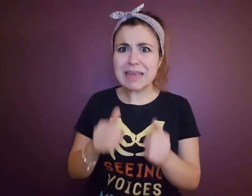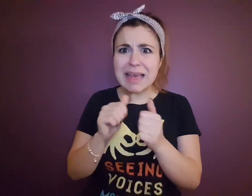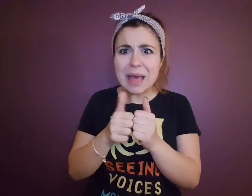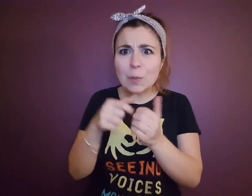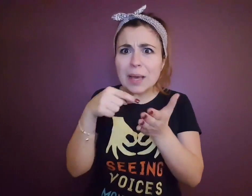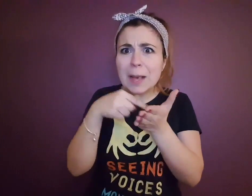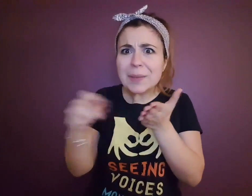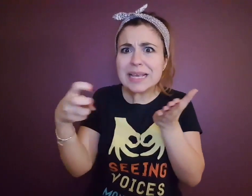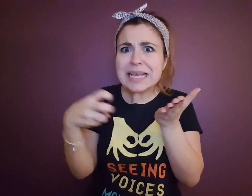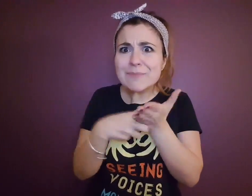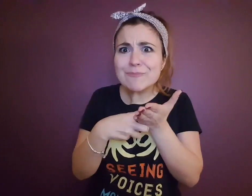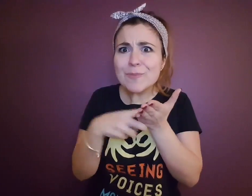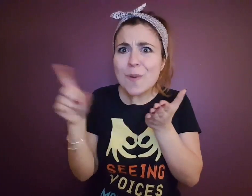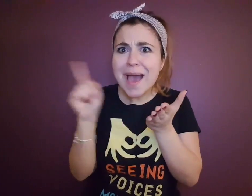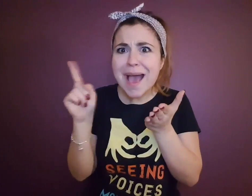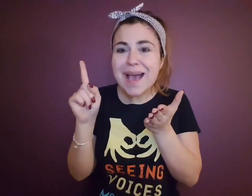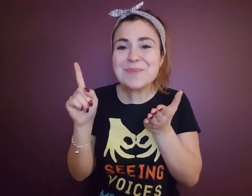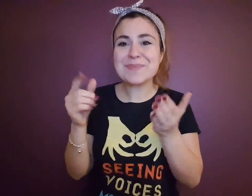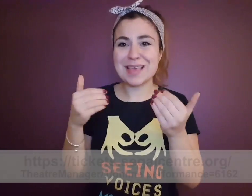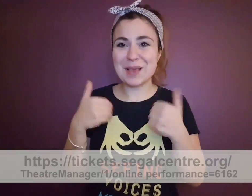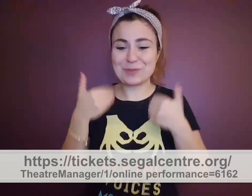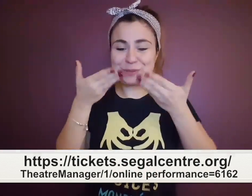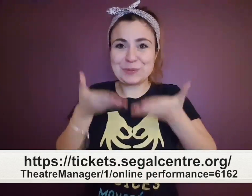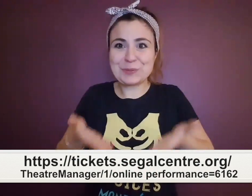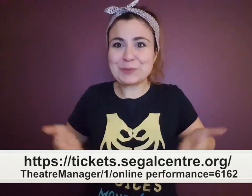To purchase tickets, go to this website.